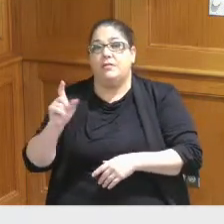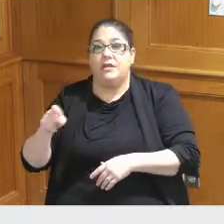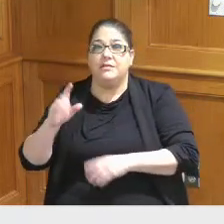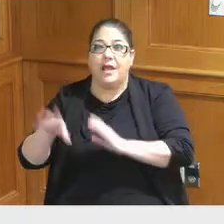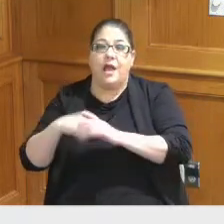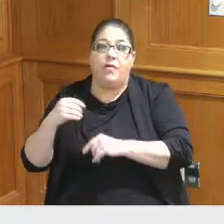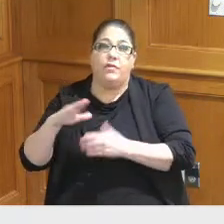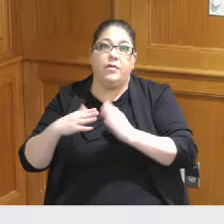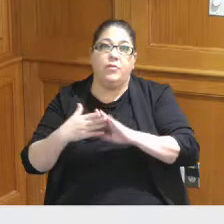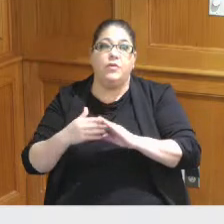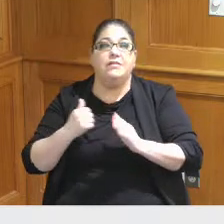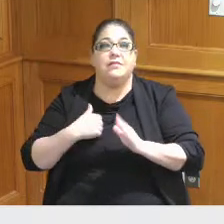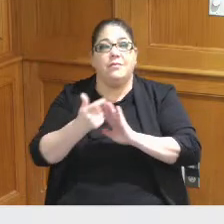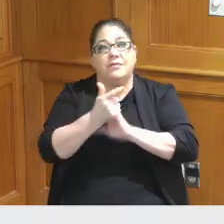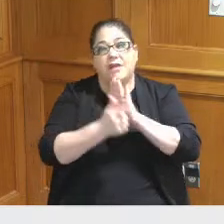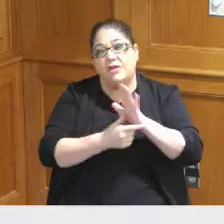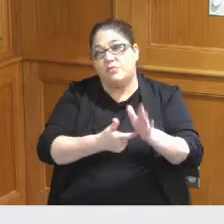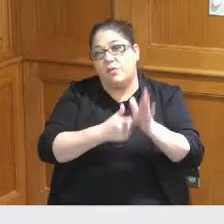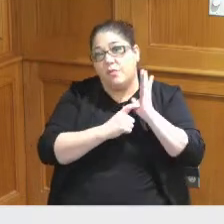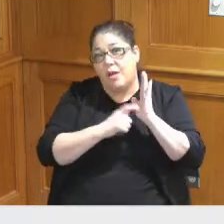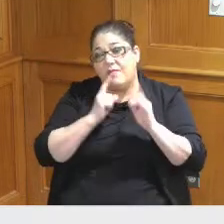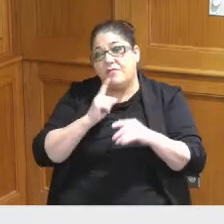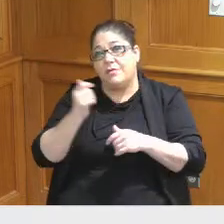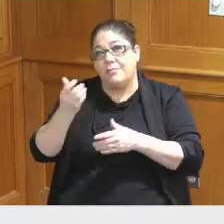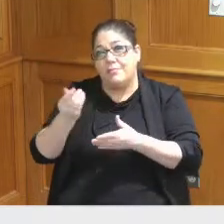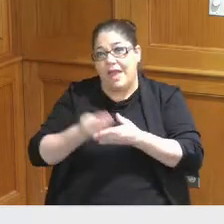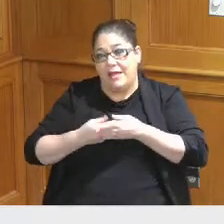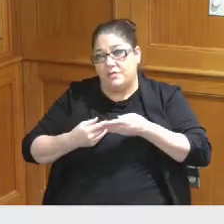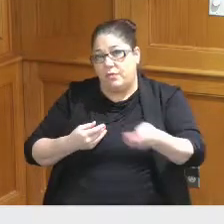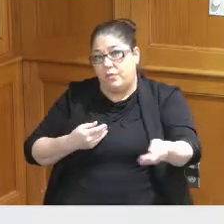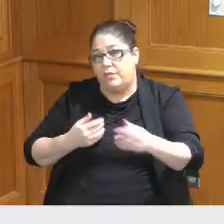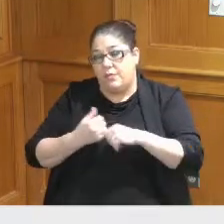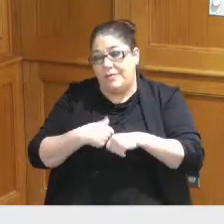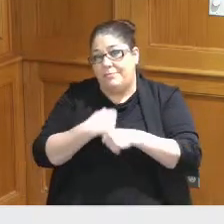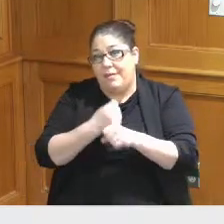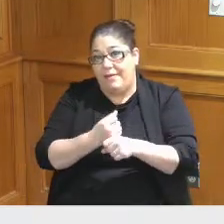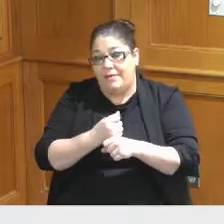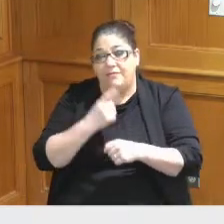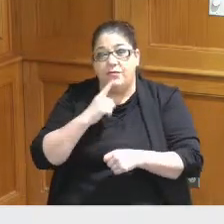have some statutory requirements in terms of some pass-throughs that we make to other communities